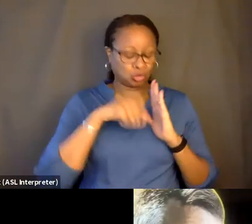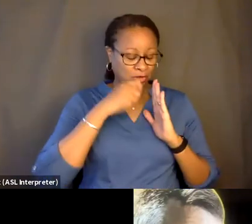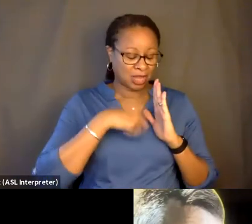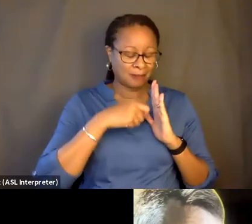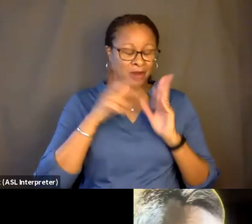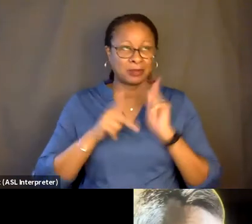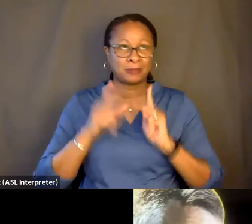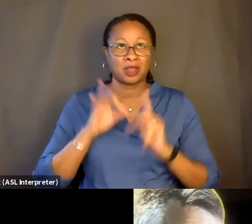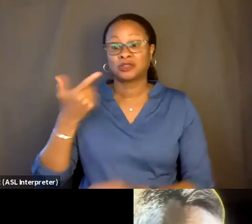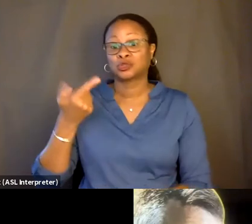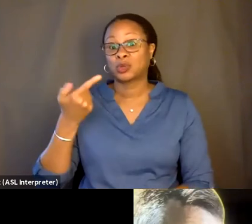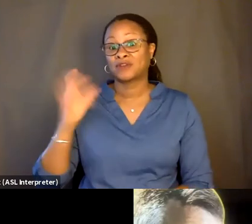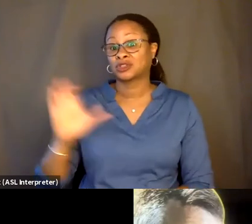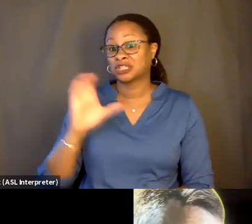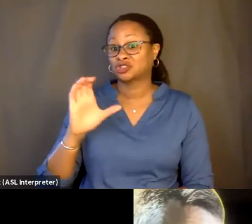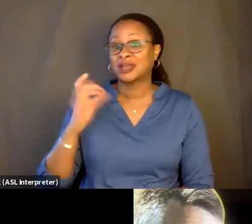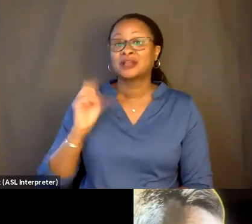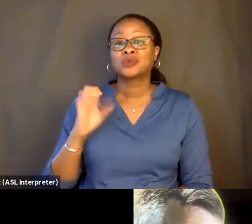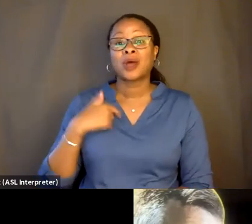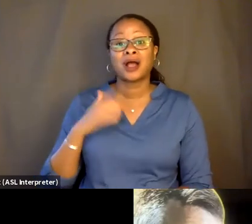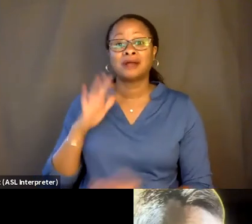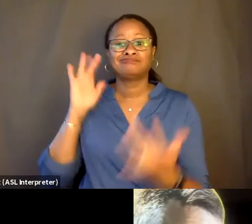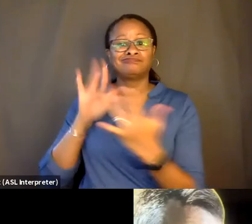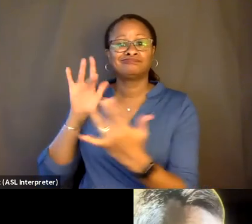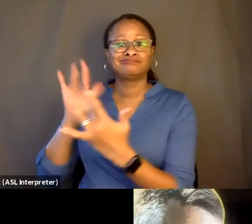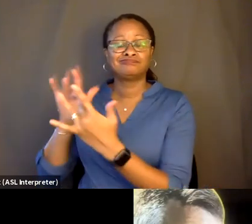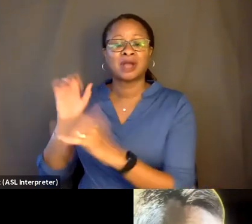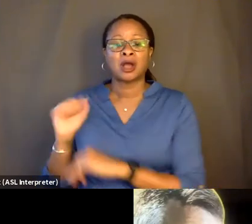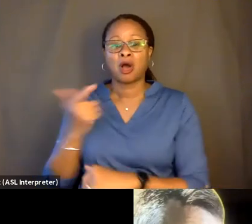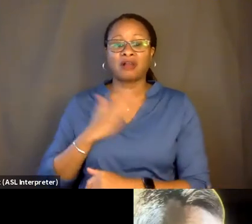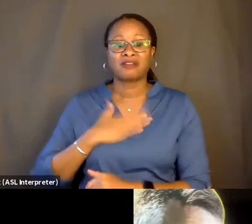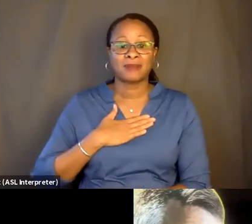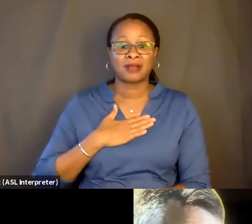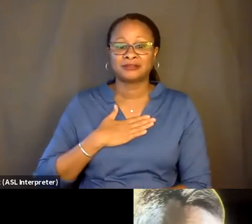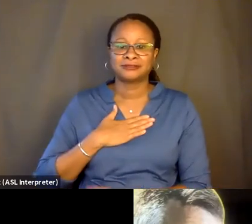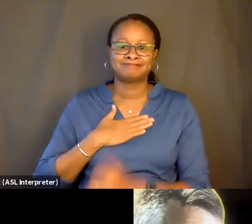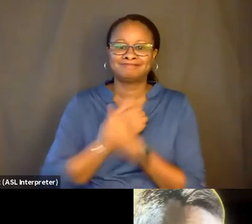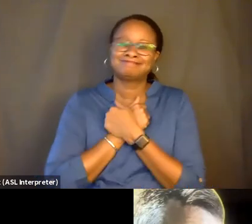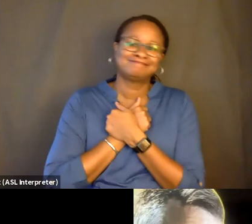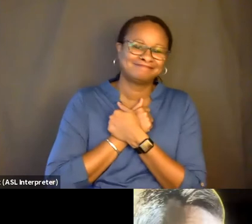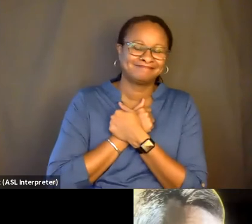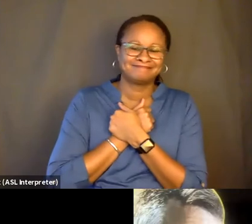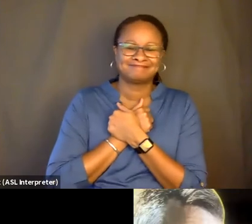So I'm sort of reaching out to all of my beloved colleagues,